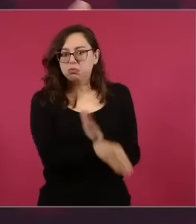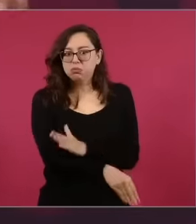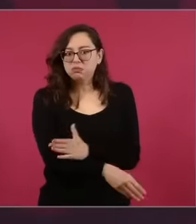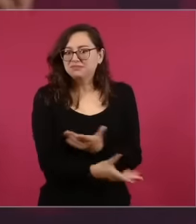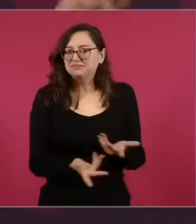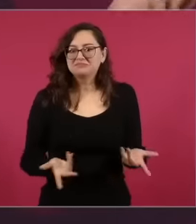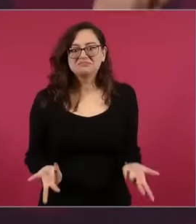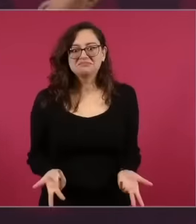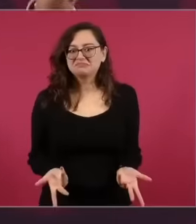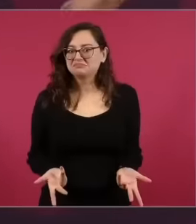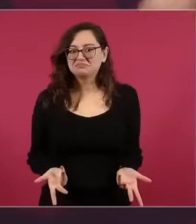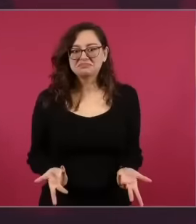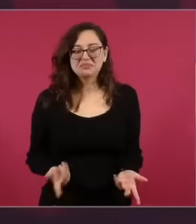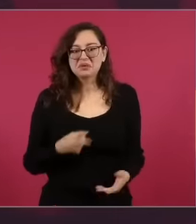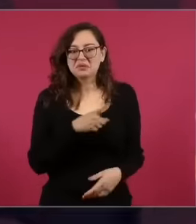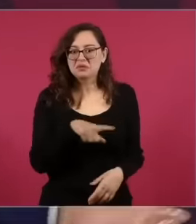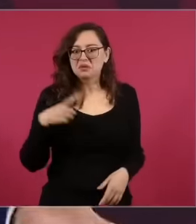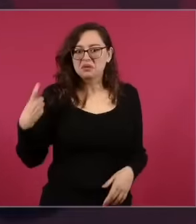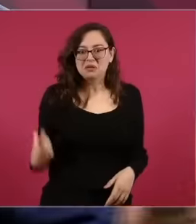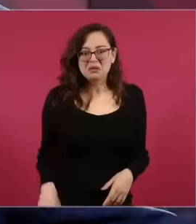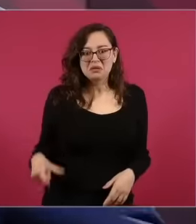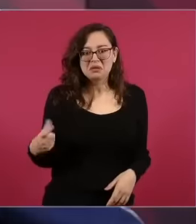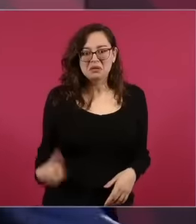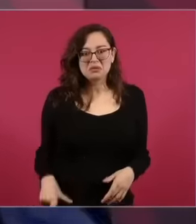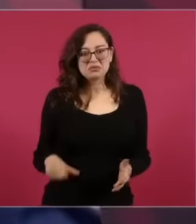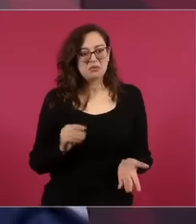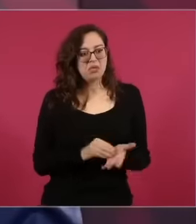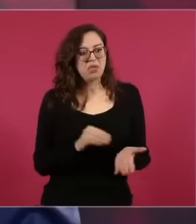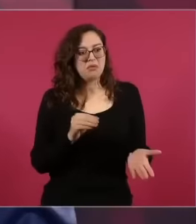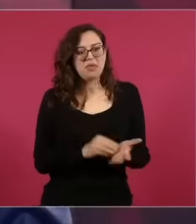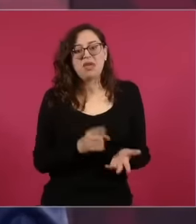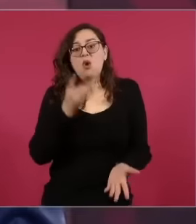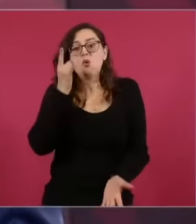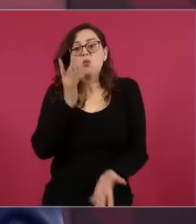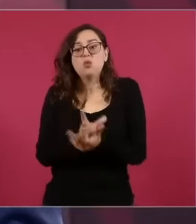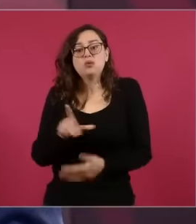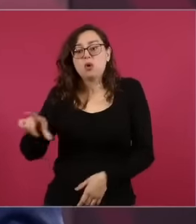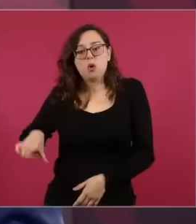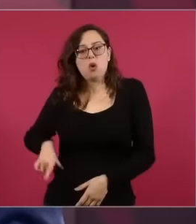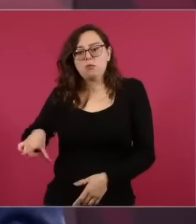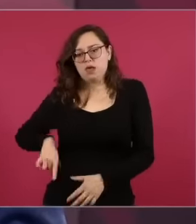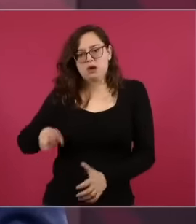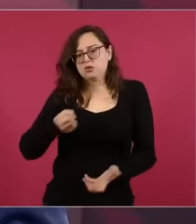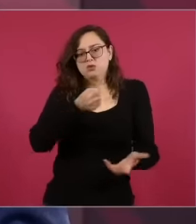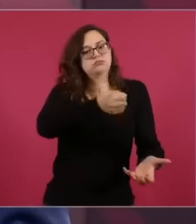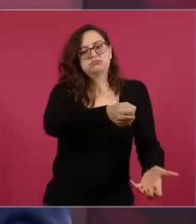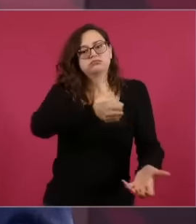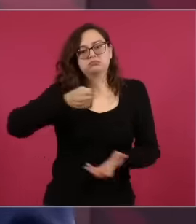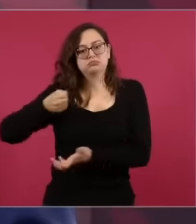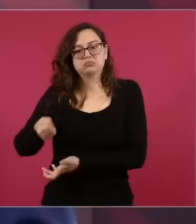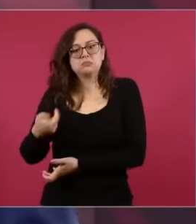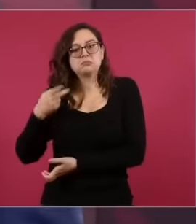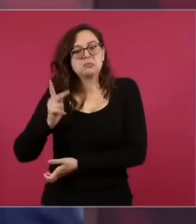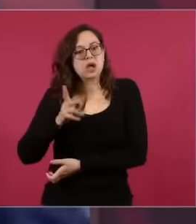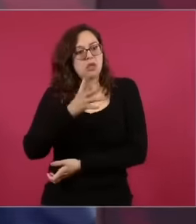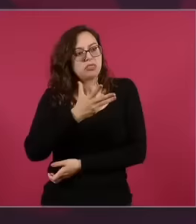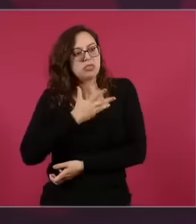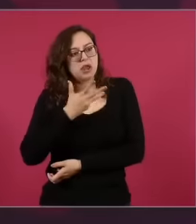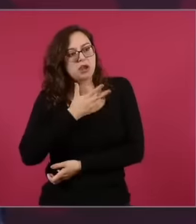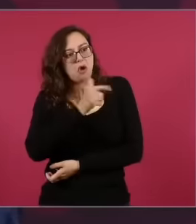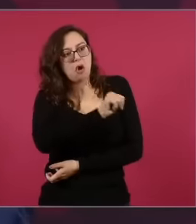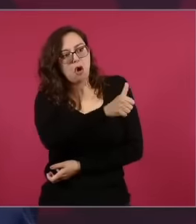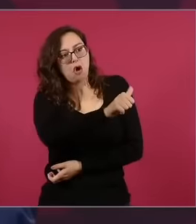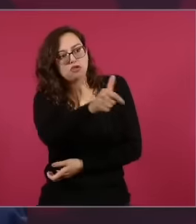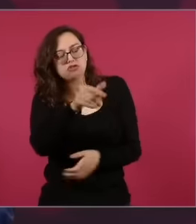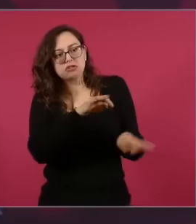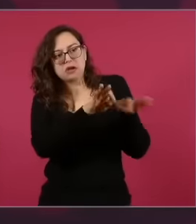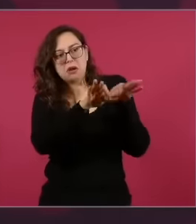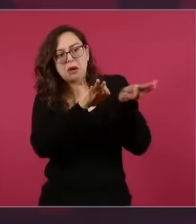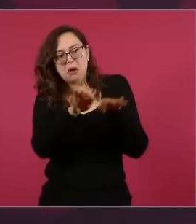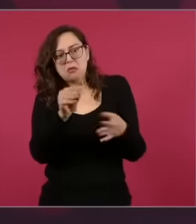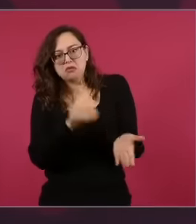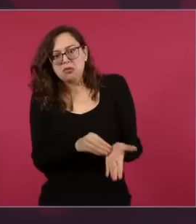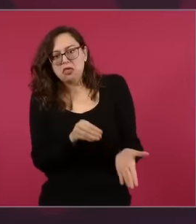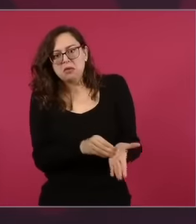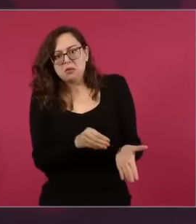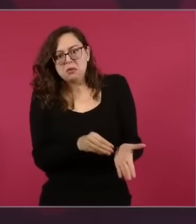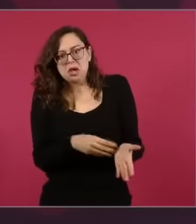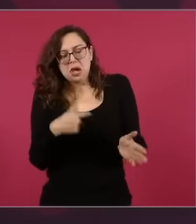three out of four. Still, of course, they received more before, no,